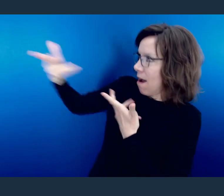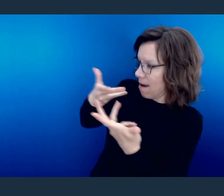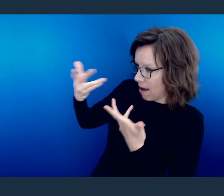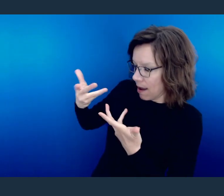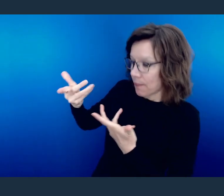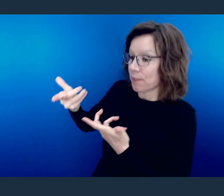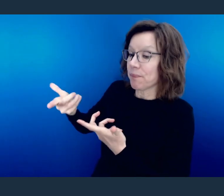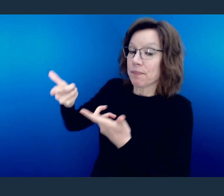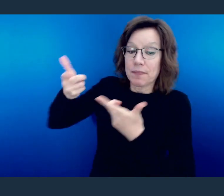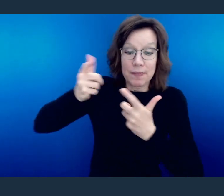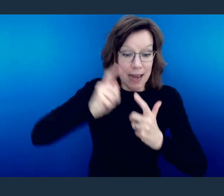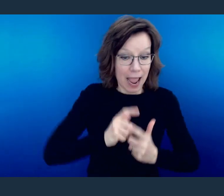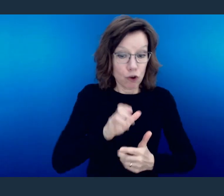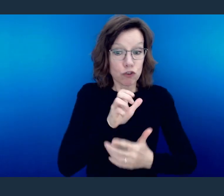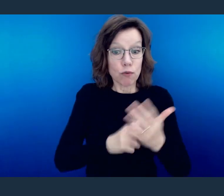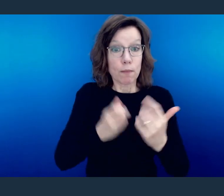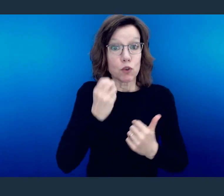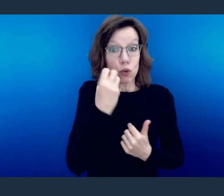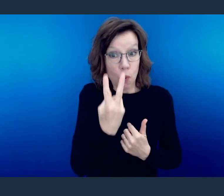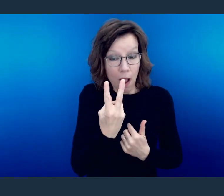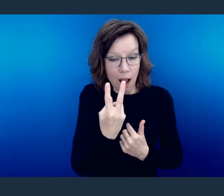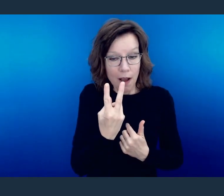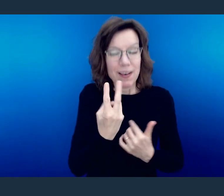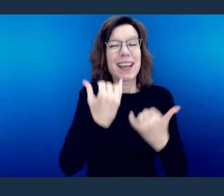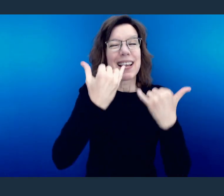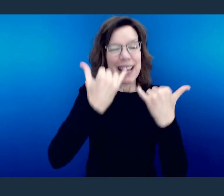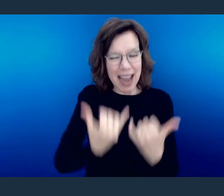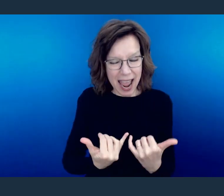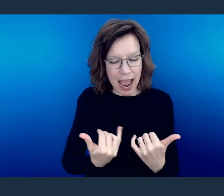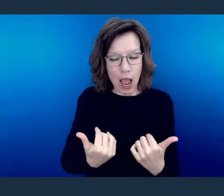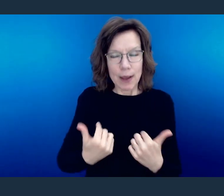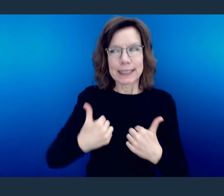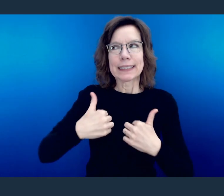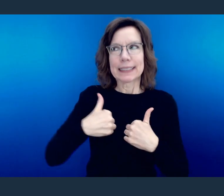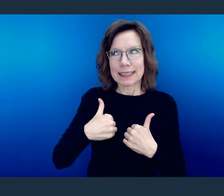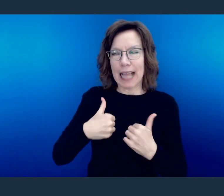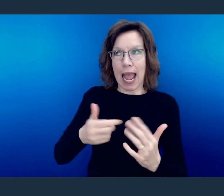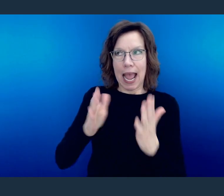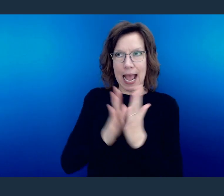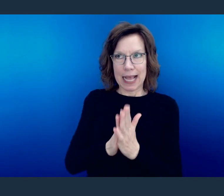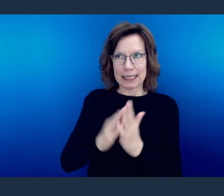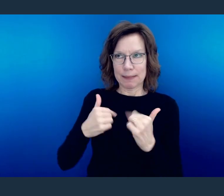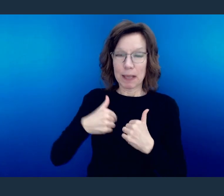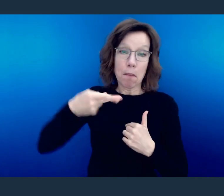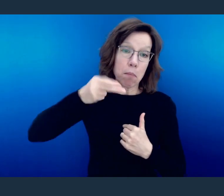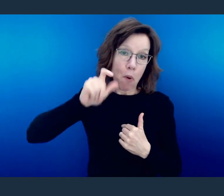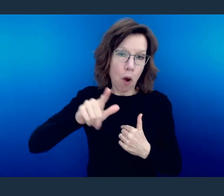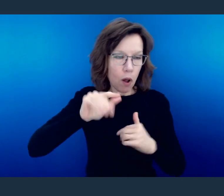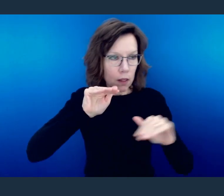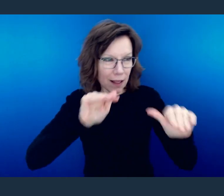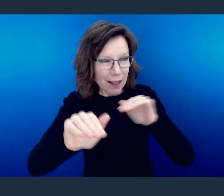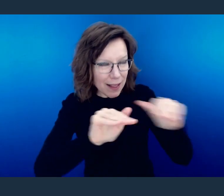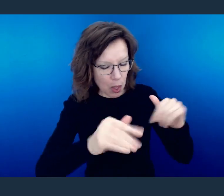And then there is now in chapter 12 where there is an appeal being made by Paul that